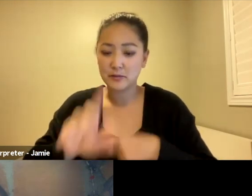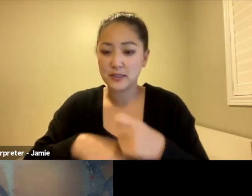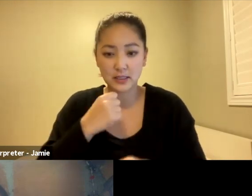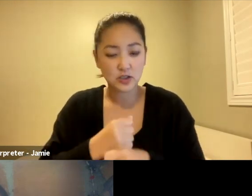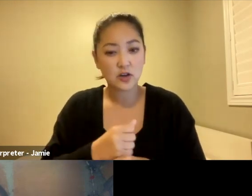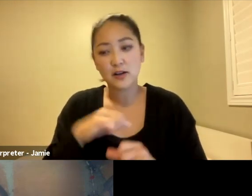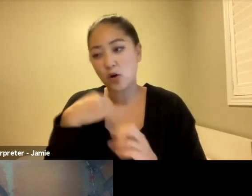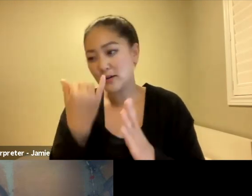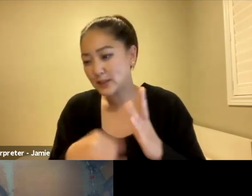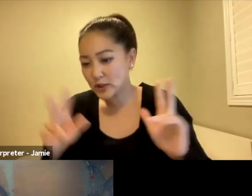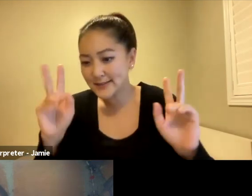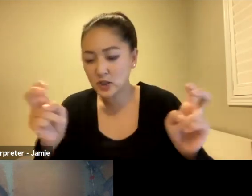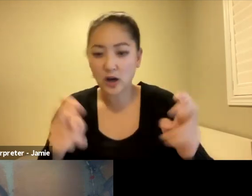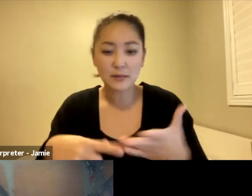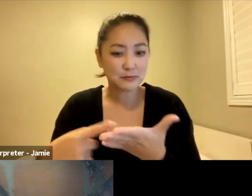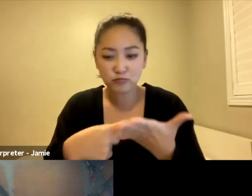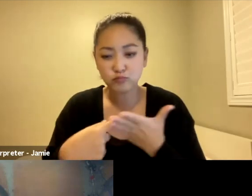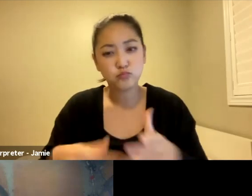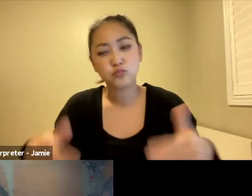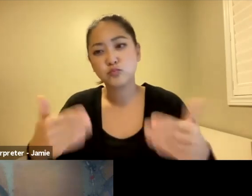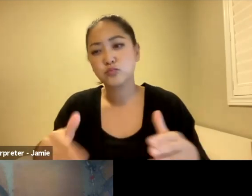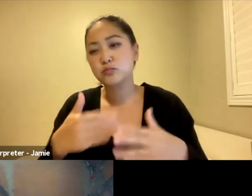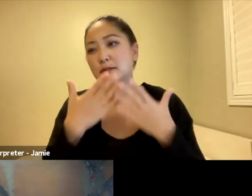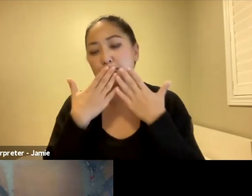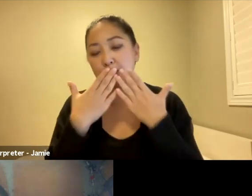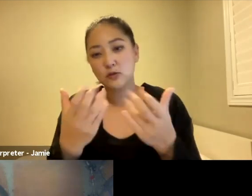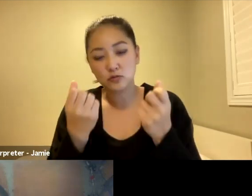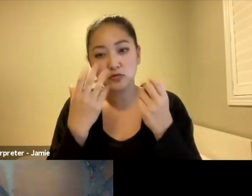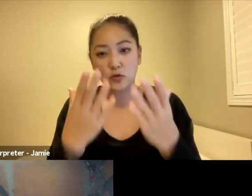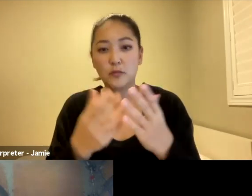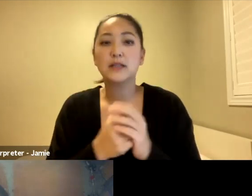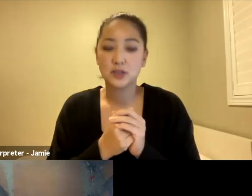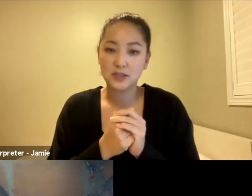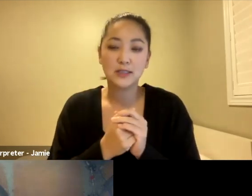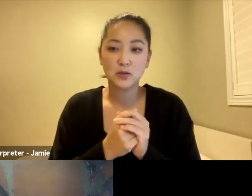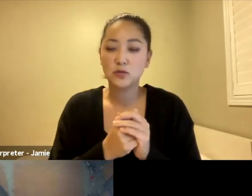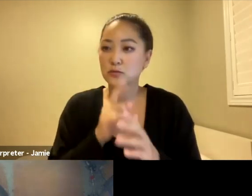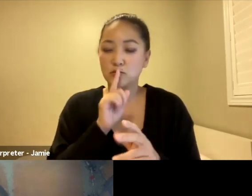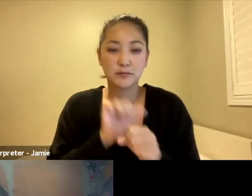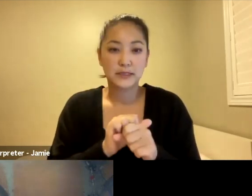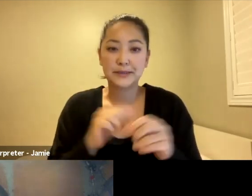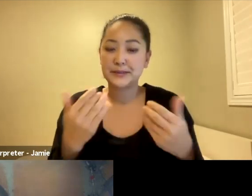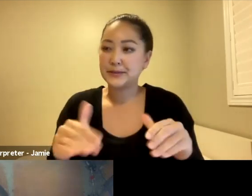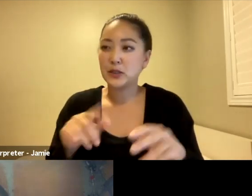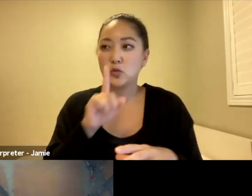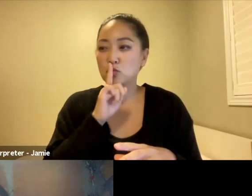while going through hard times here. So thank you so much. I just want to say that it really was a supportive place,